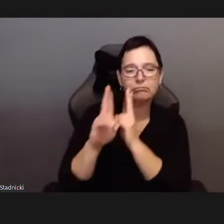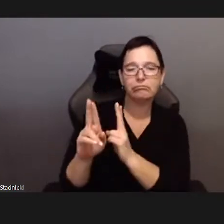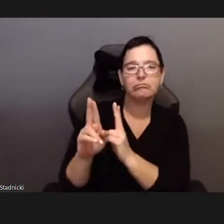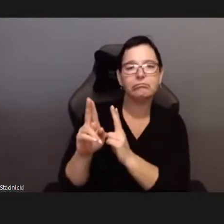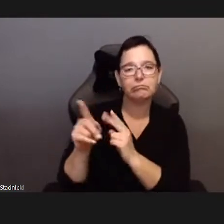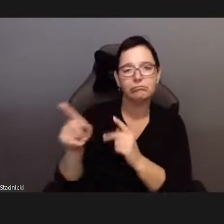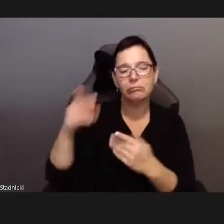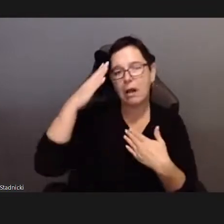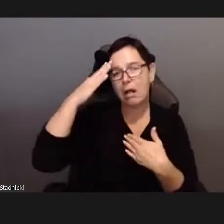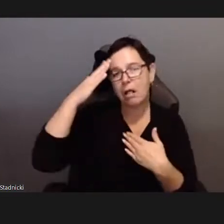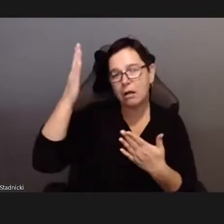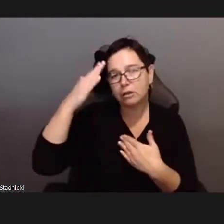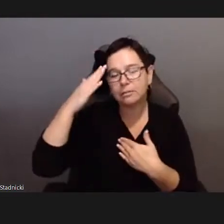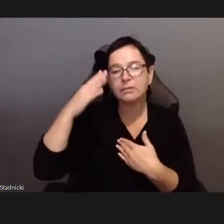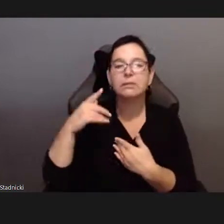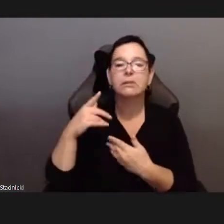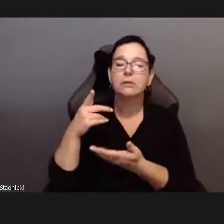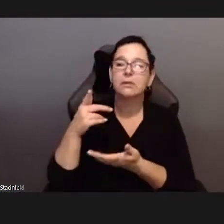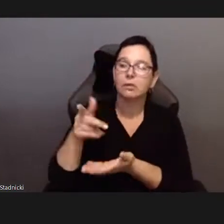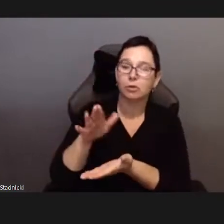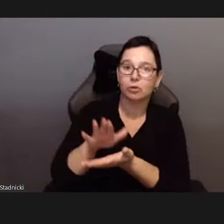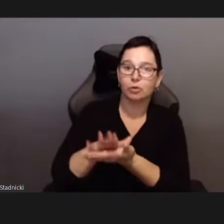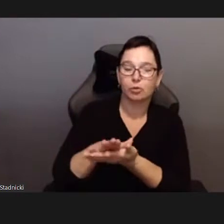As we gather here today to learn from the speakers’ perspectivces